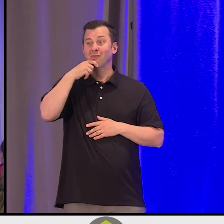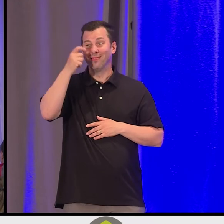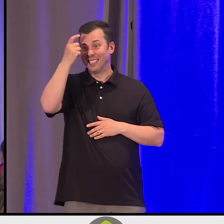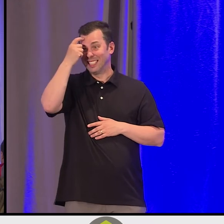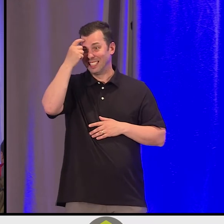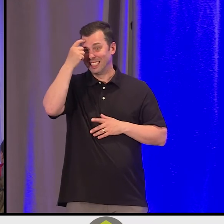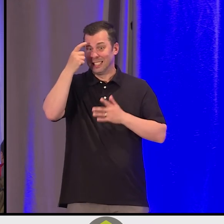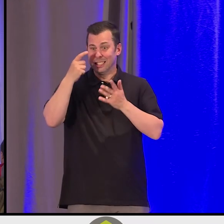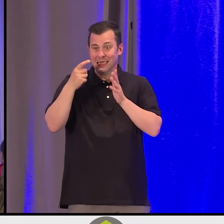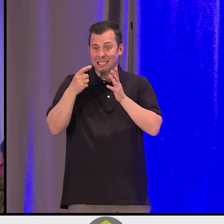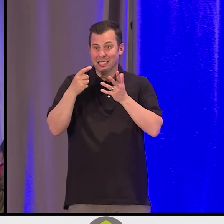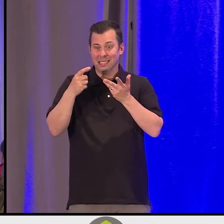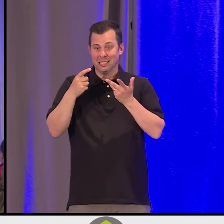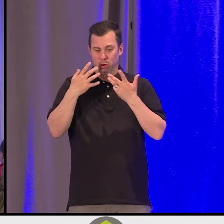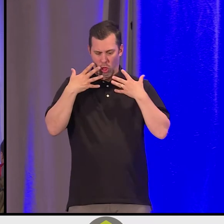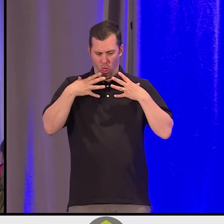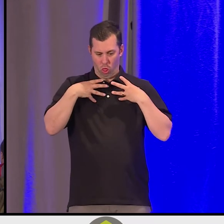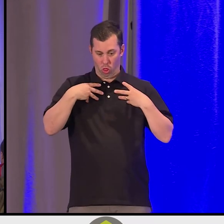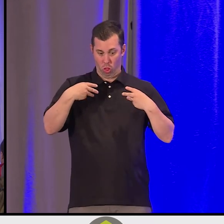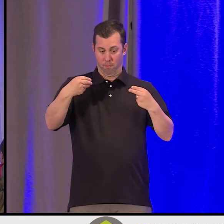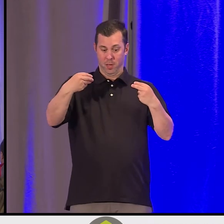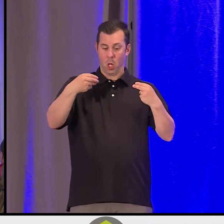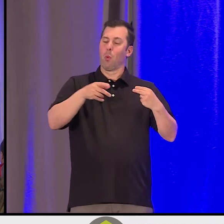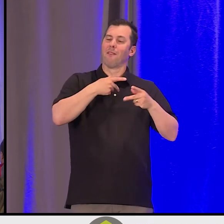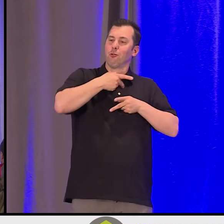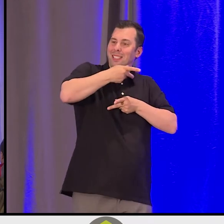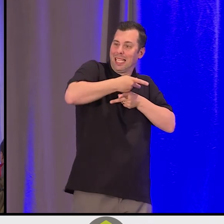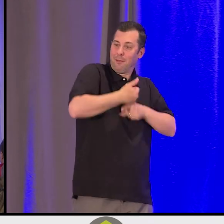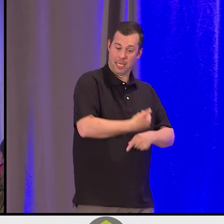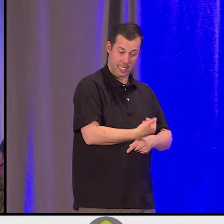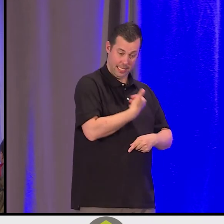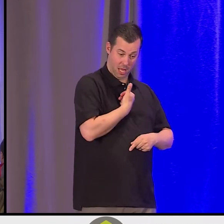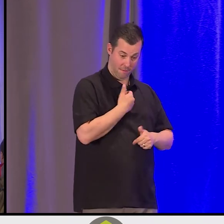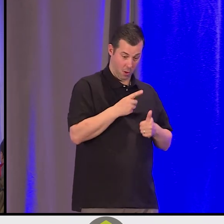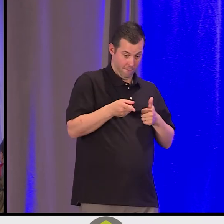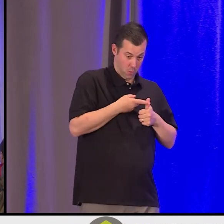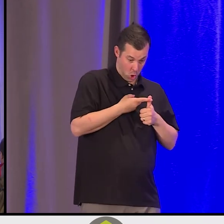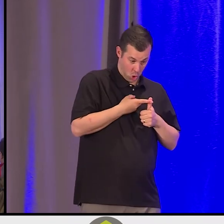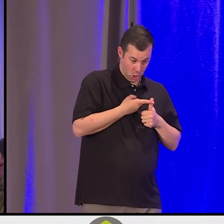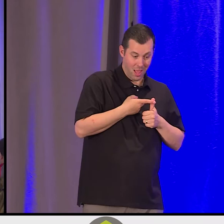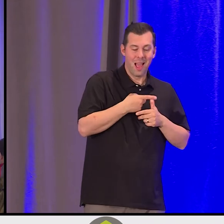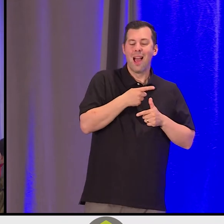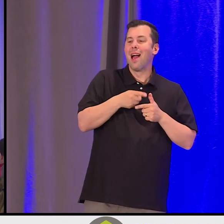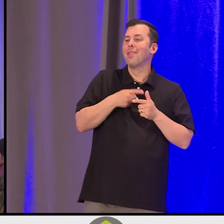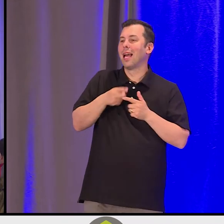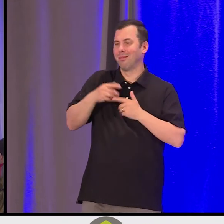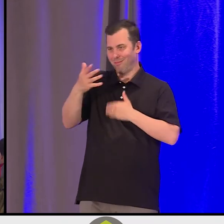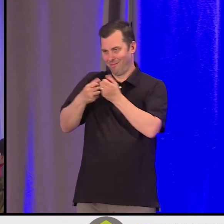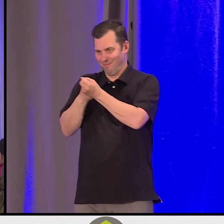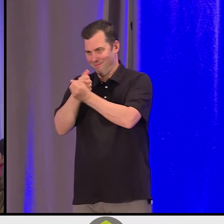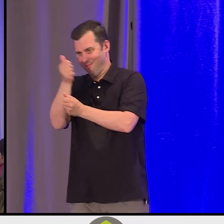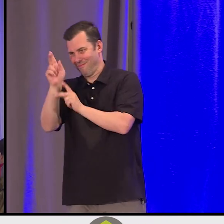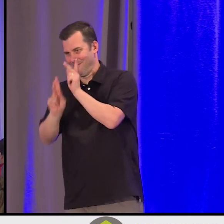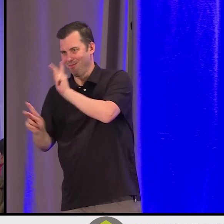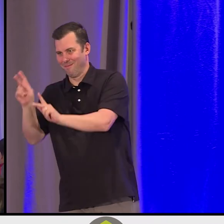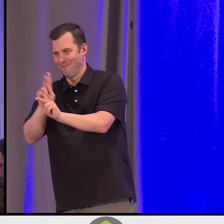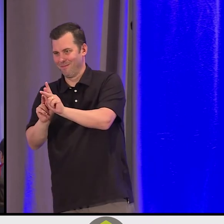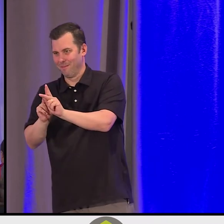It makes sense to truly take care of ourselves. As we heard in the video, find ways to nourish yourself, get reconnected after a year of the pandemic.